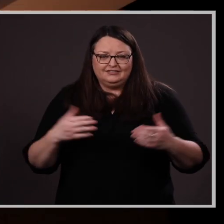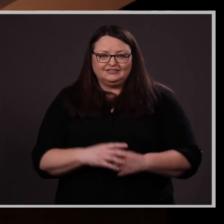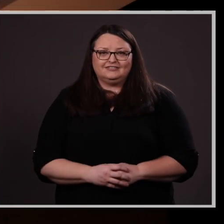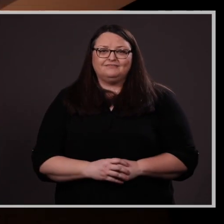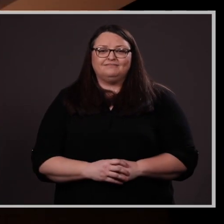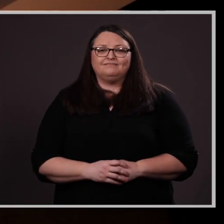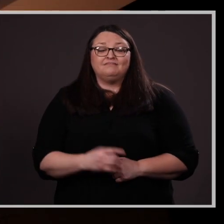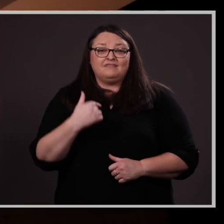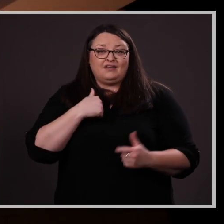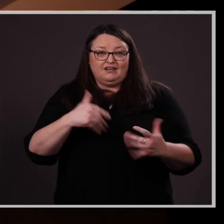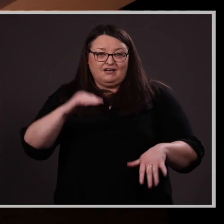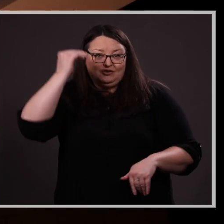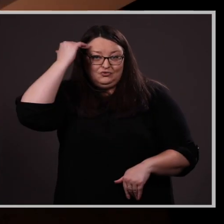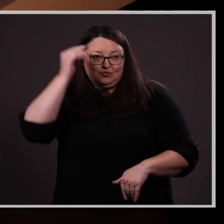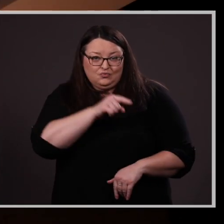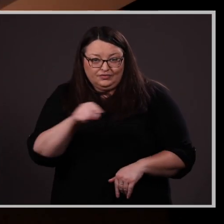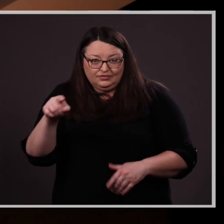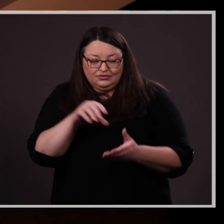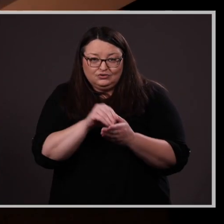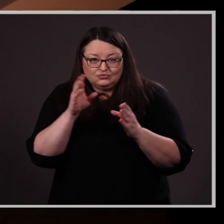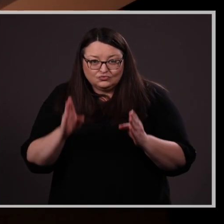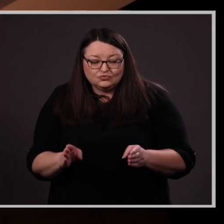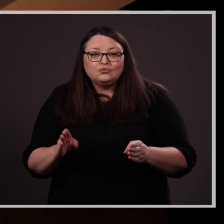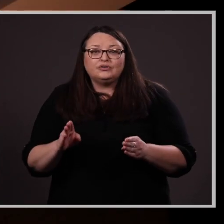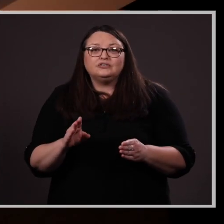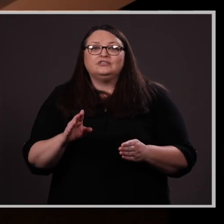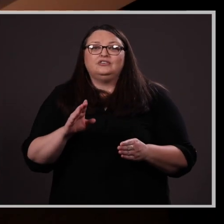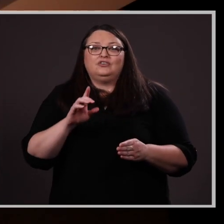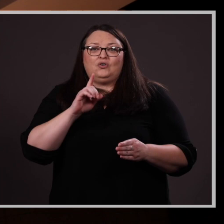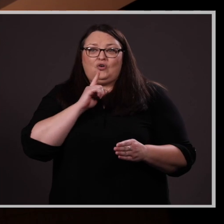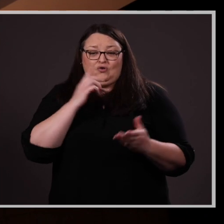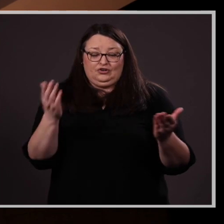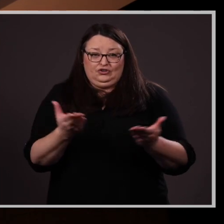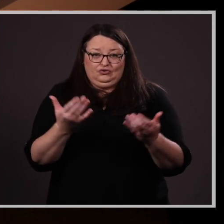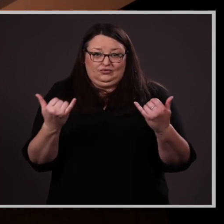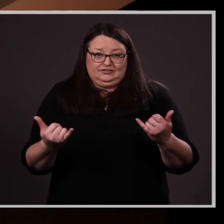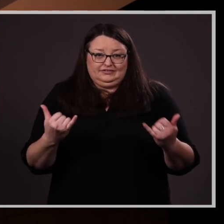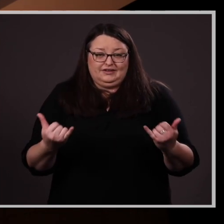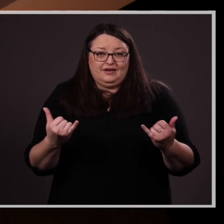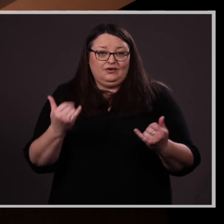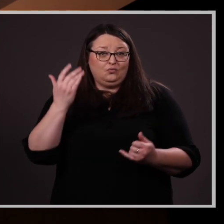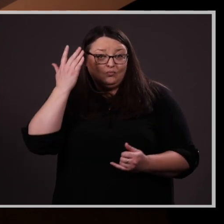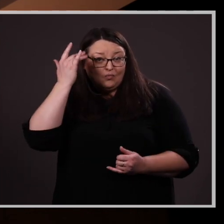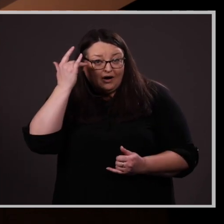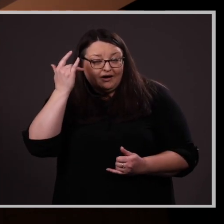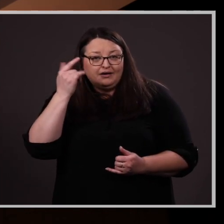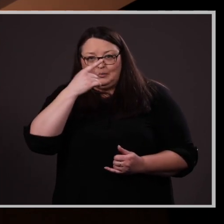I know that these students are where they are today in part because of the diligence